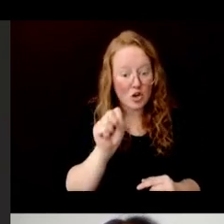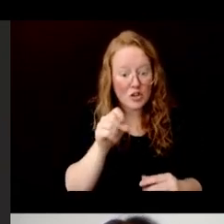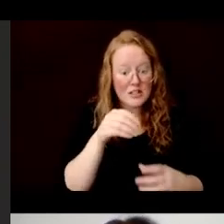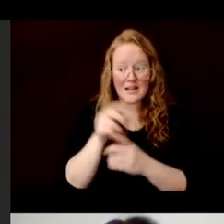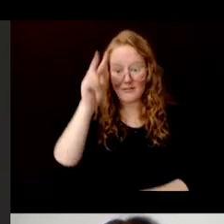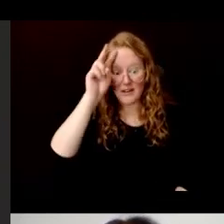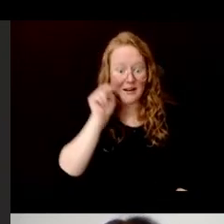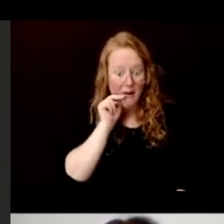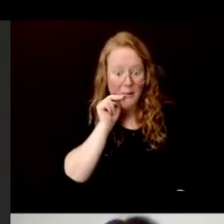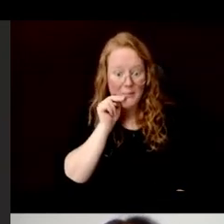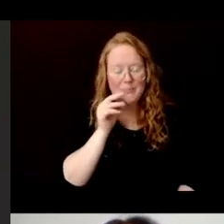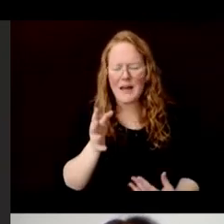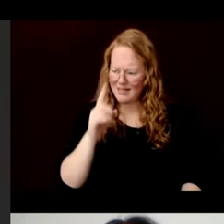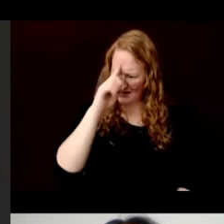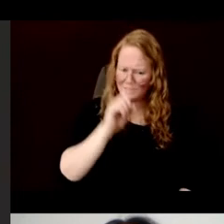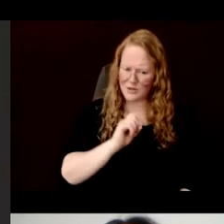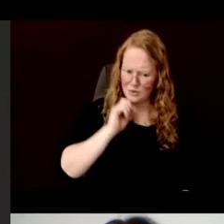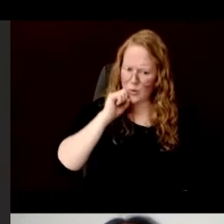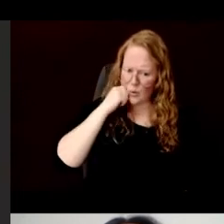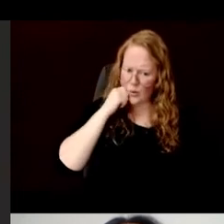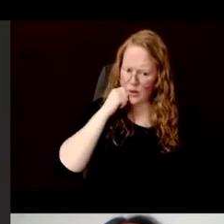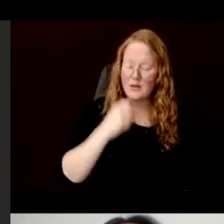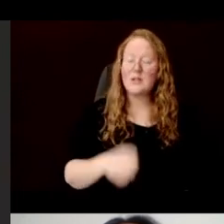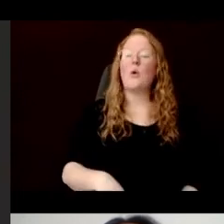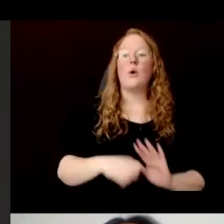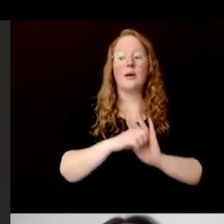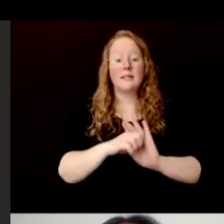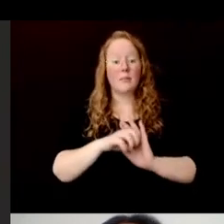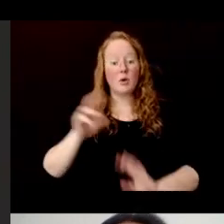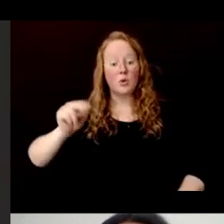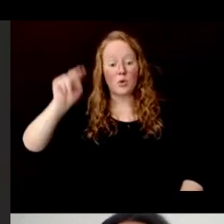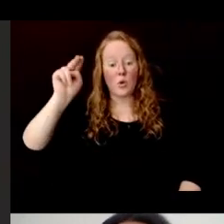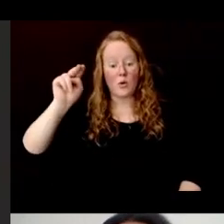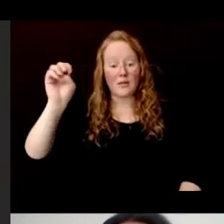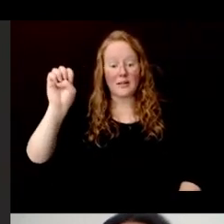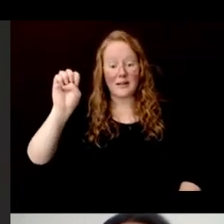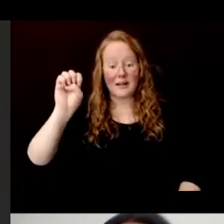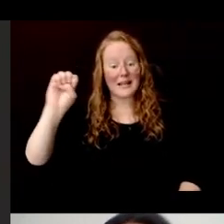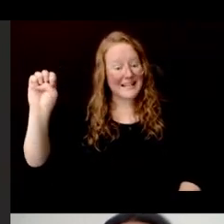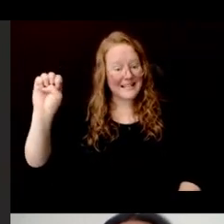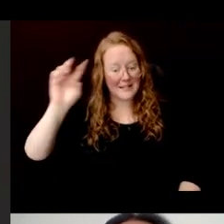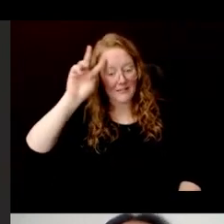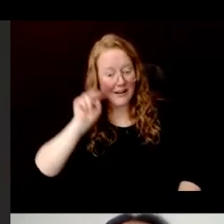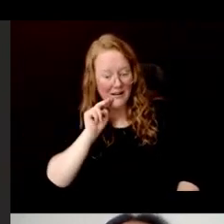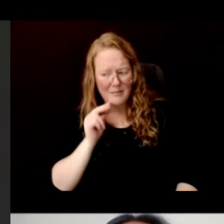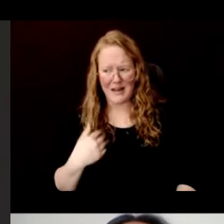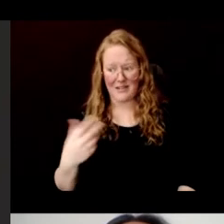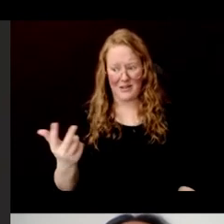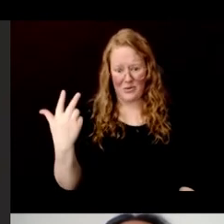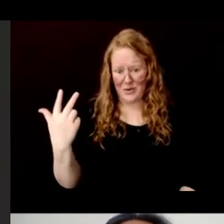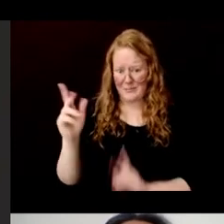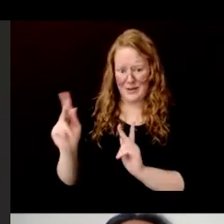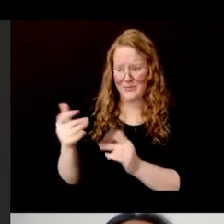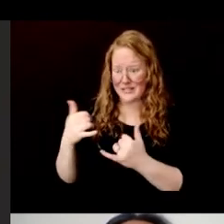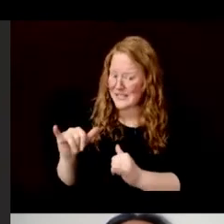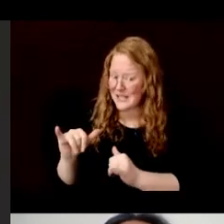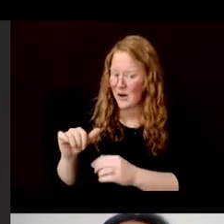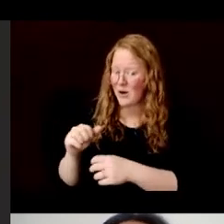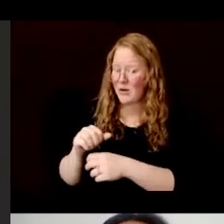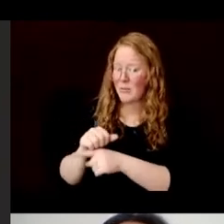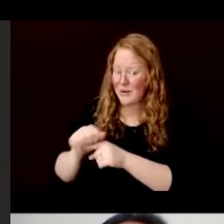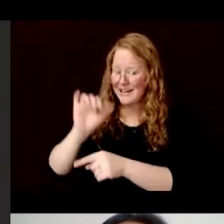The other example in northeastern Vietnam with only three people who practice tradition, the chief papermaker among them is a man.